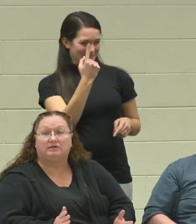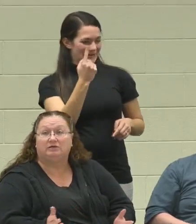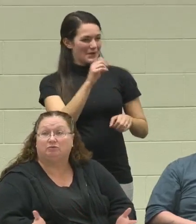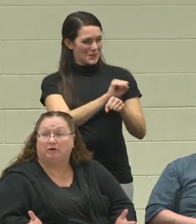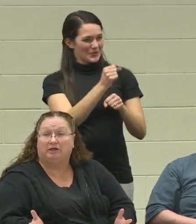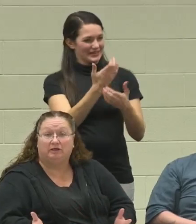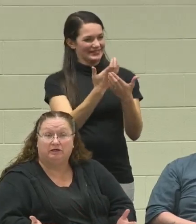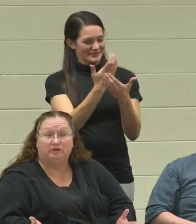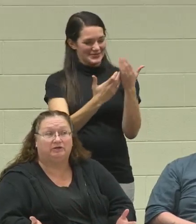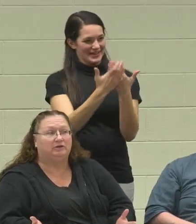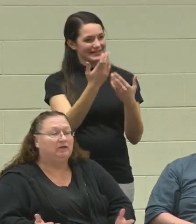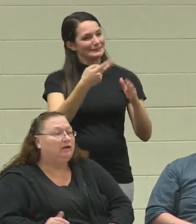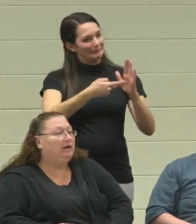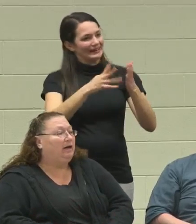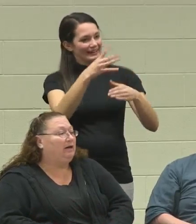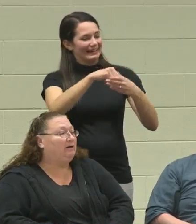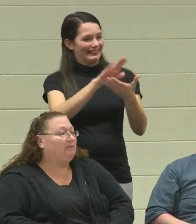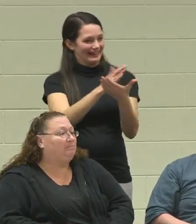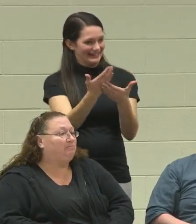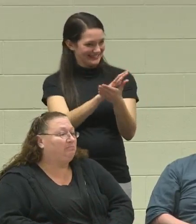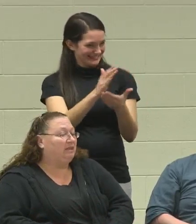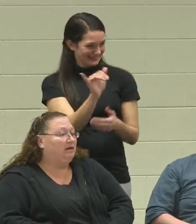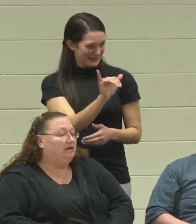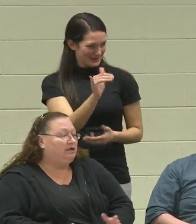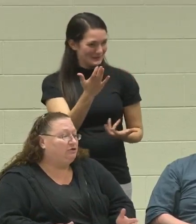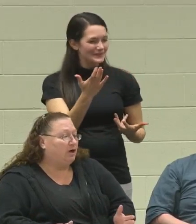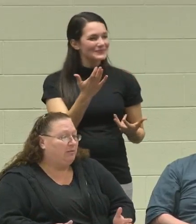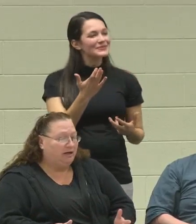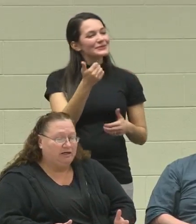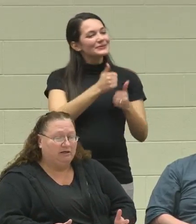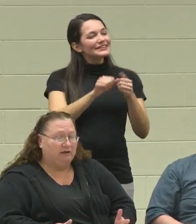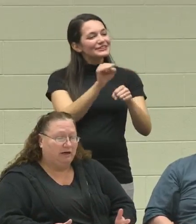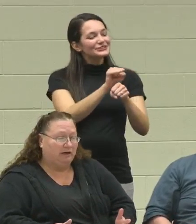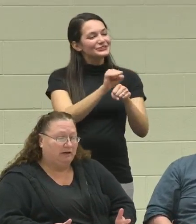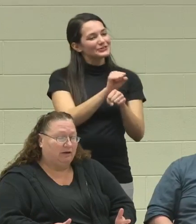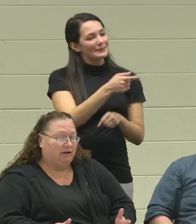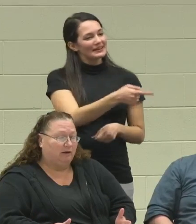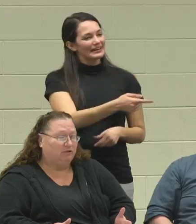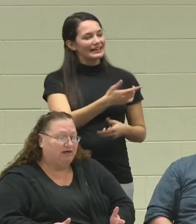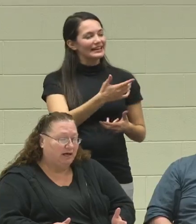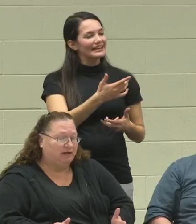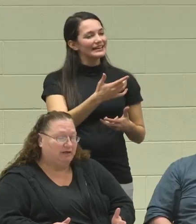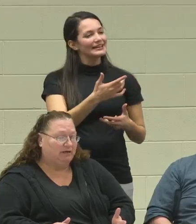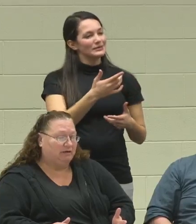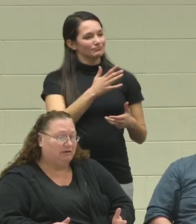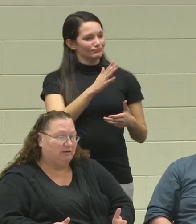is working in the kitchen. Each job that he was handed,